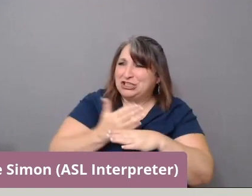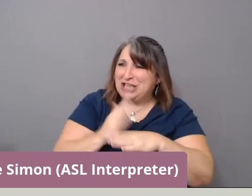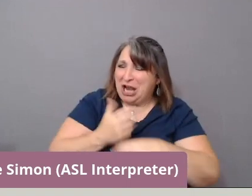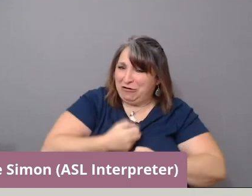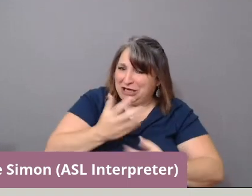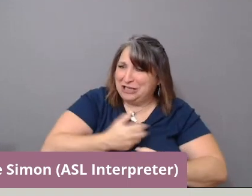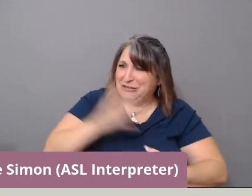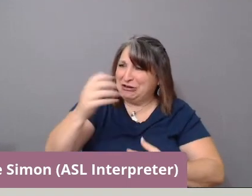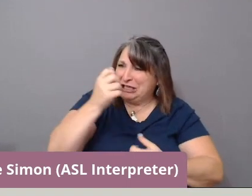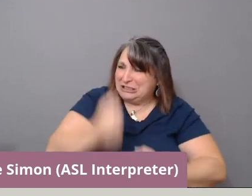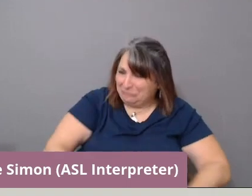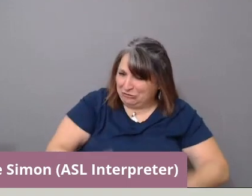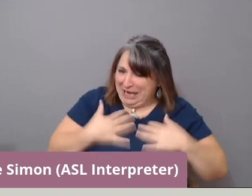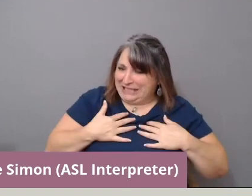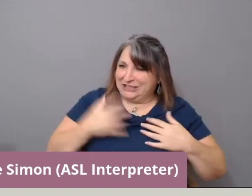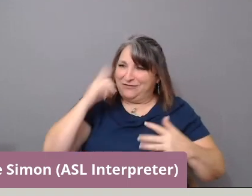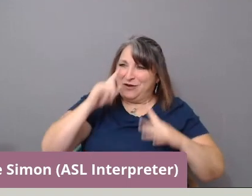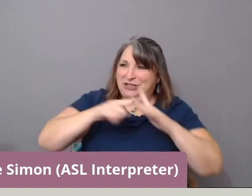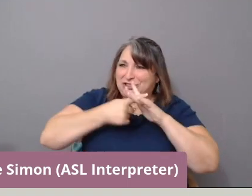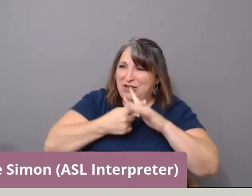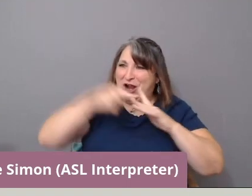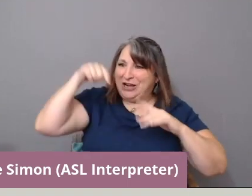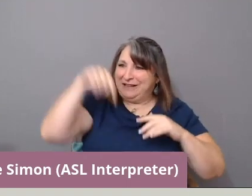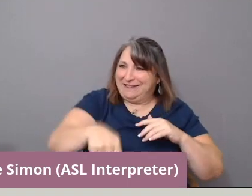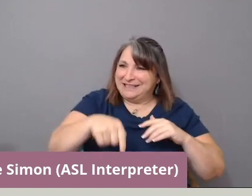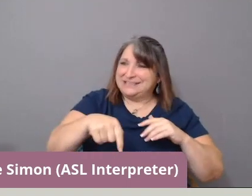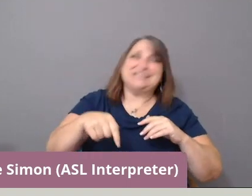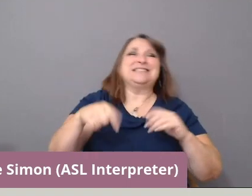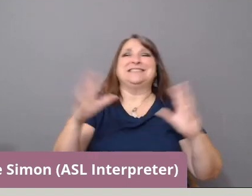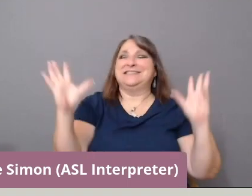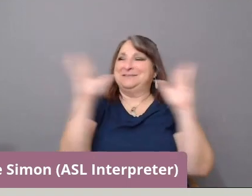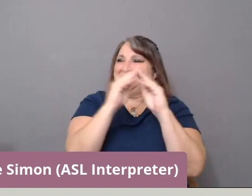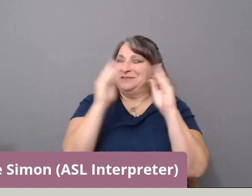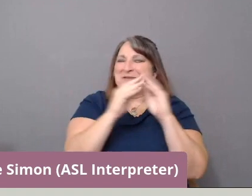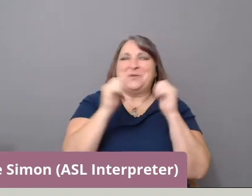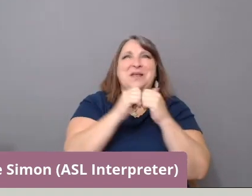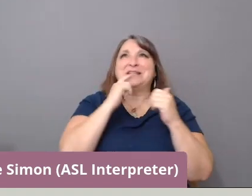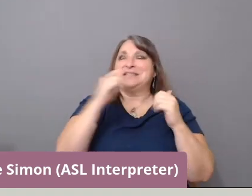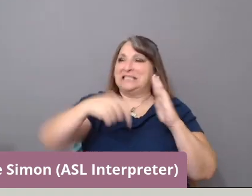for kicking off this convening with such depth and sincerity.